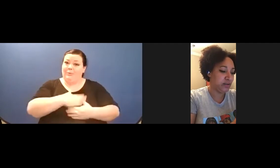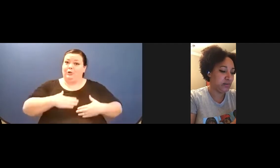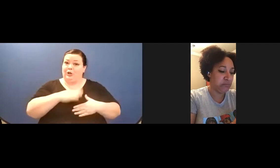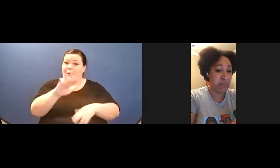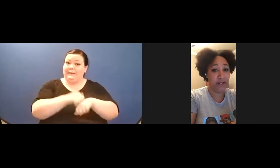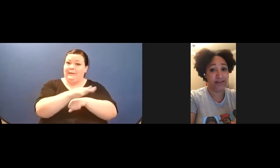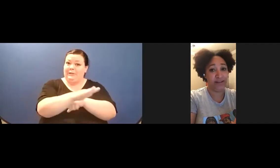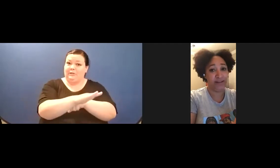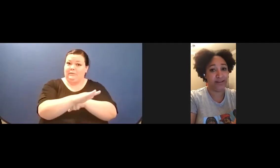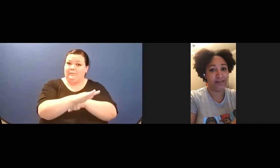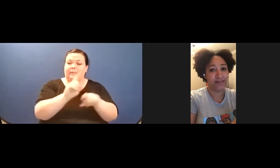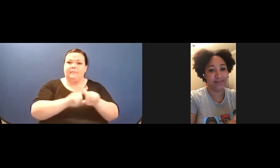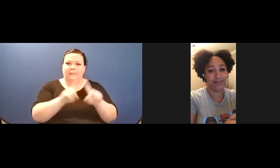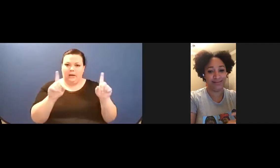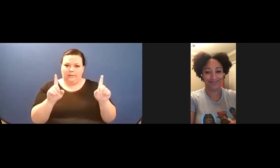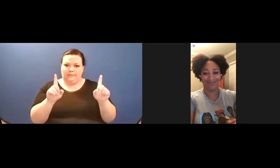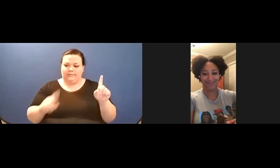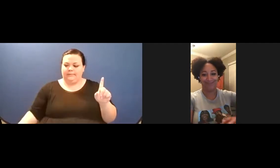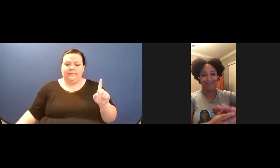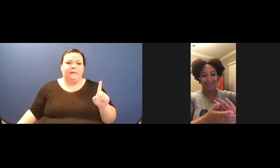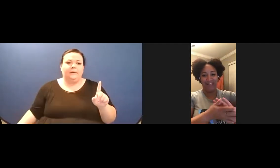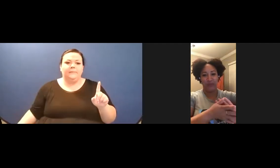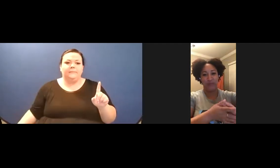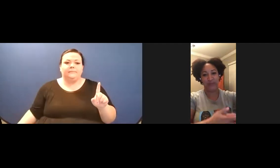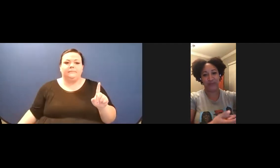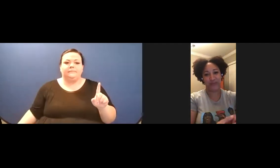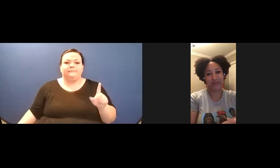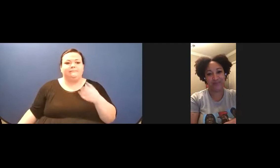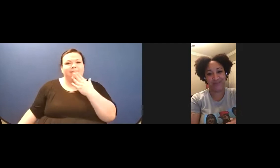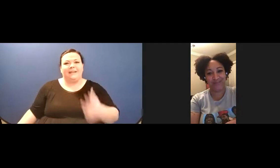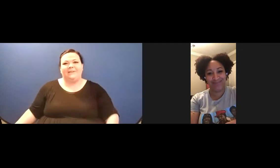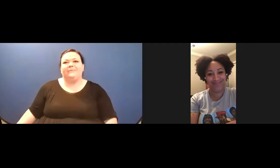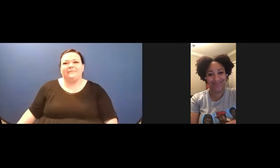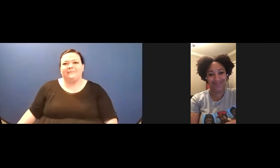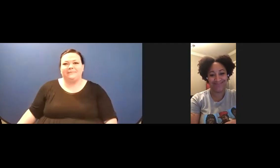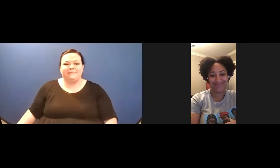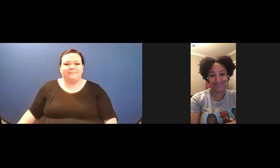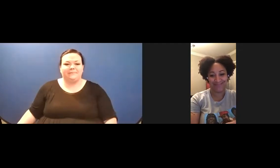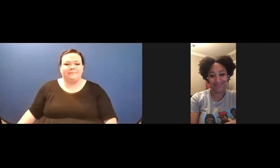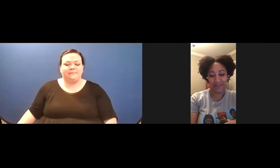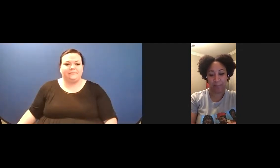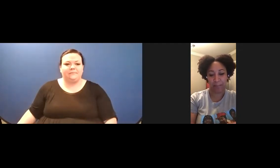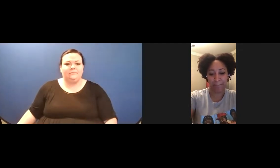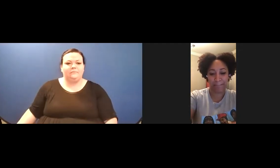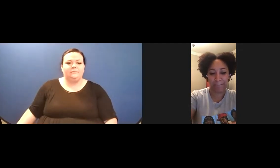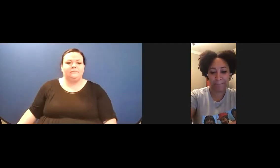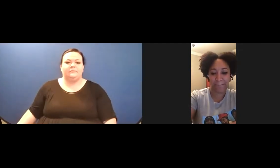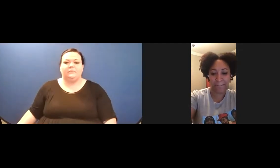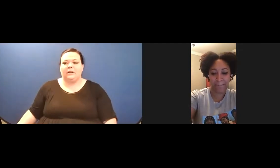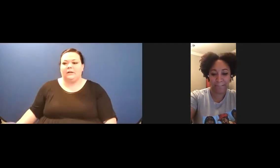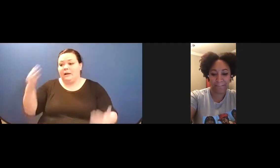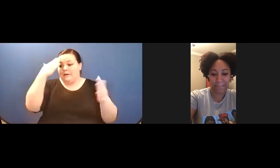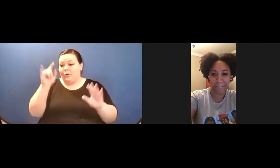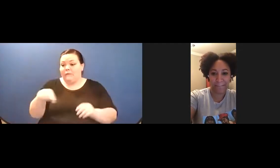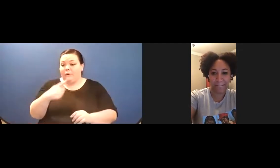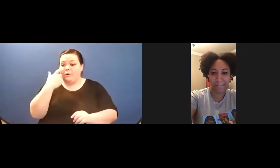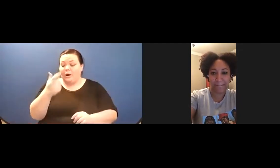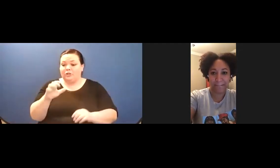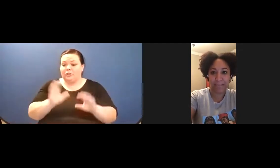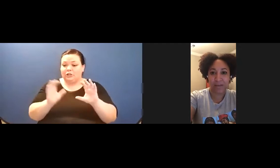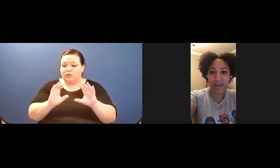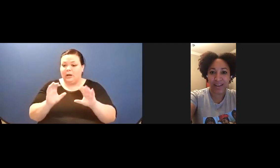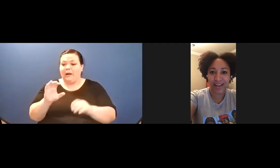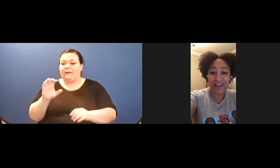make it, um, which is sad, um, if you want to read John's poem, it's in the access document, um, and